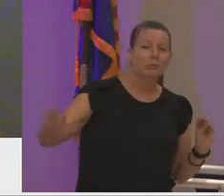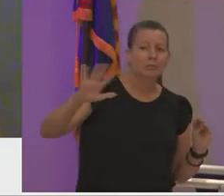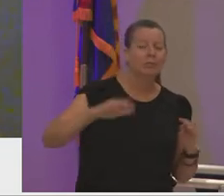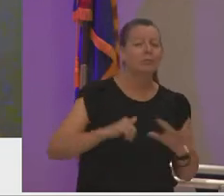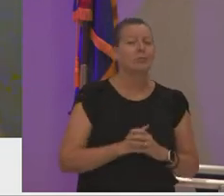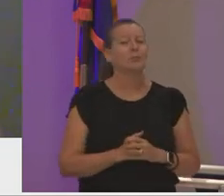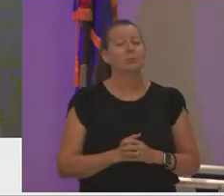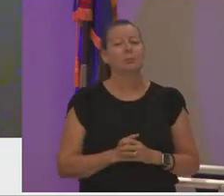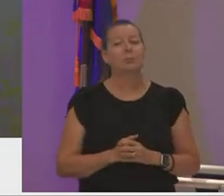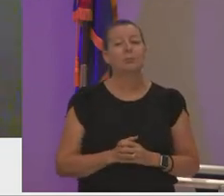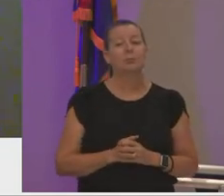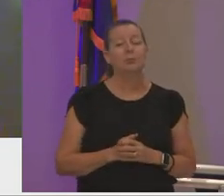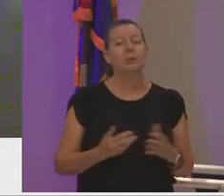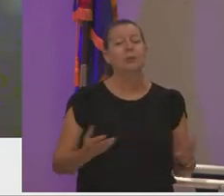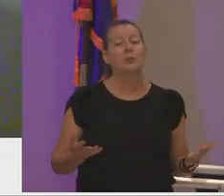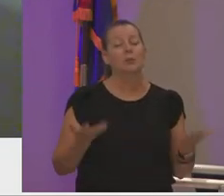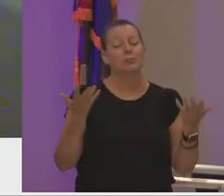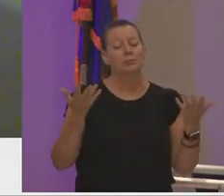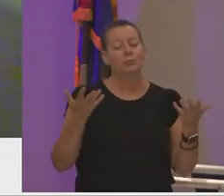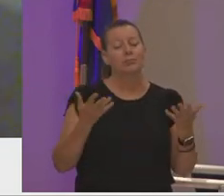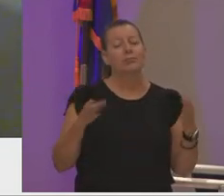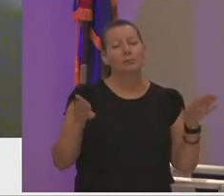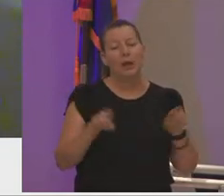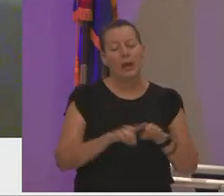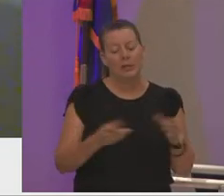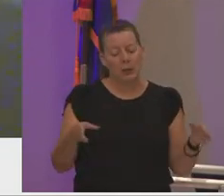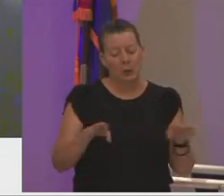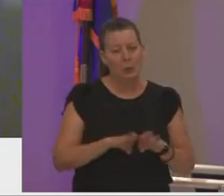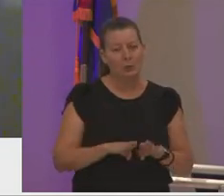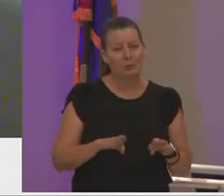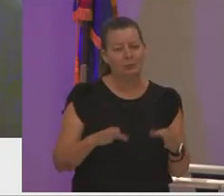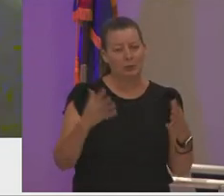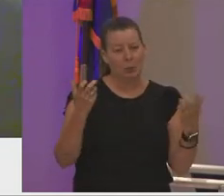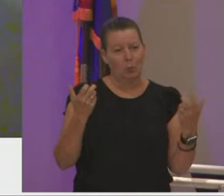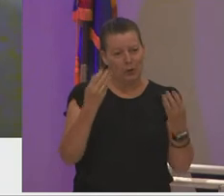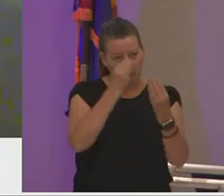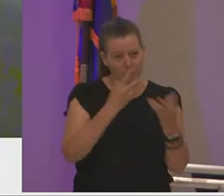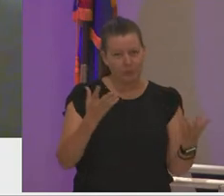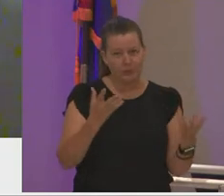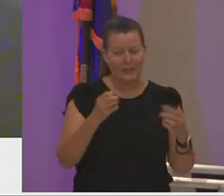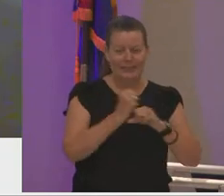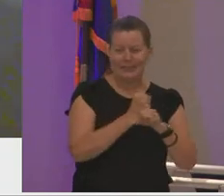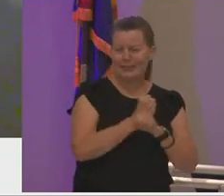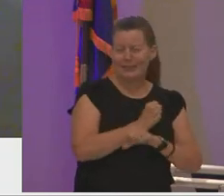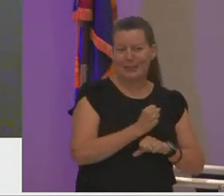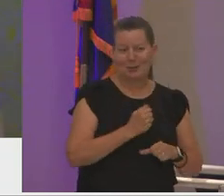in closing i would like to say that statistically i shouldn't be here right now across the world